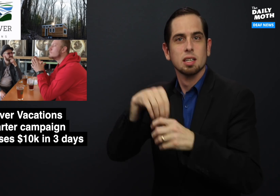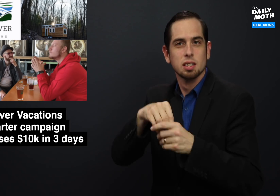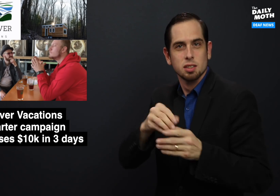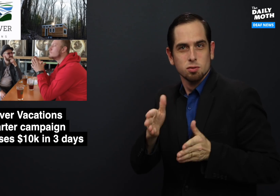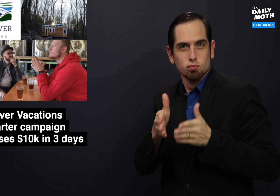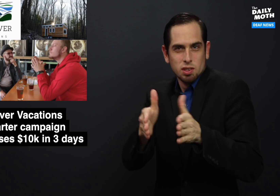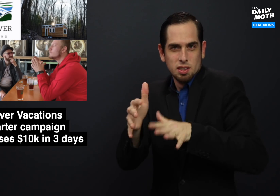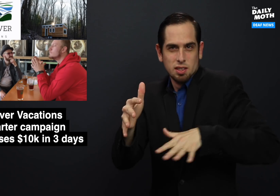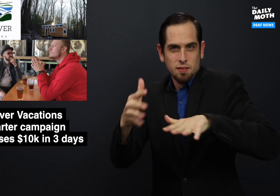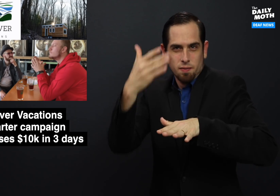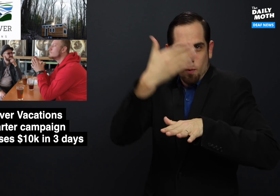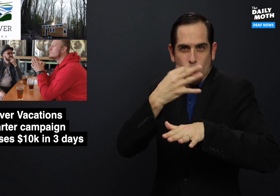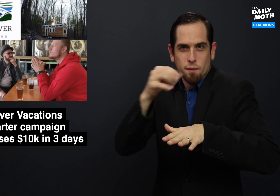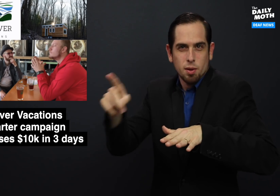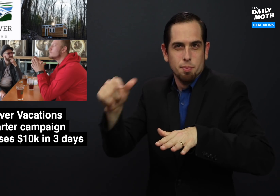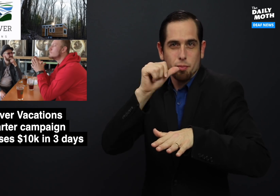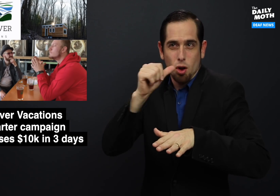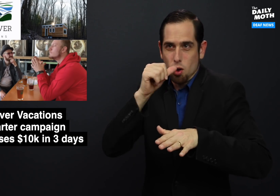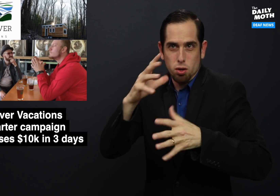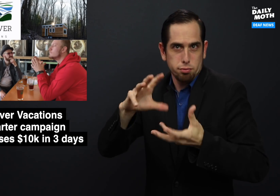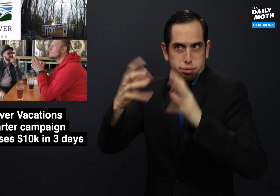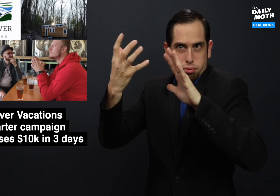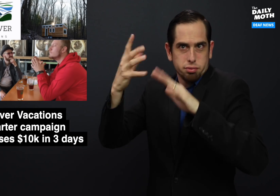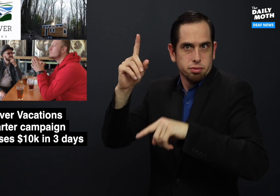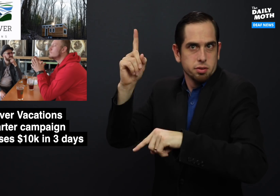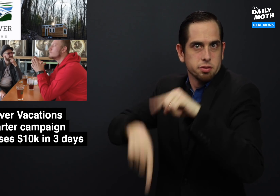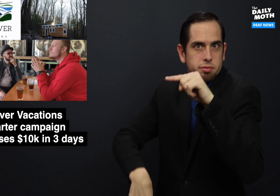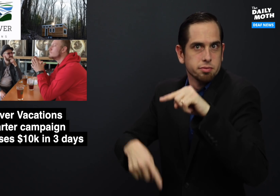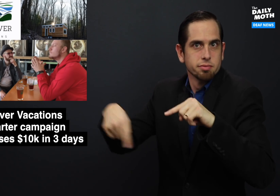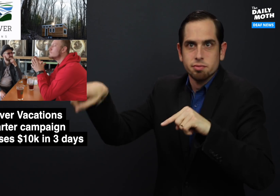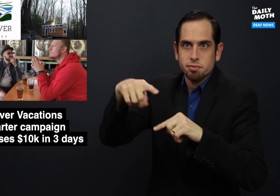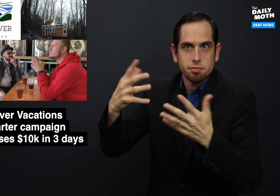in the street front of the bar.